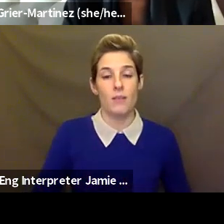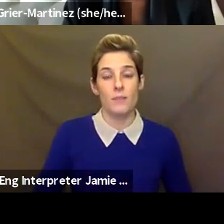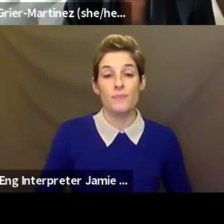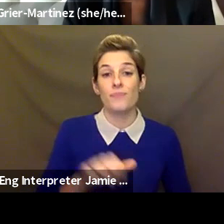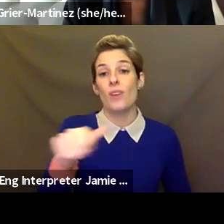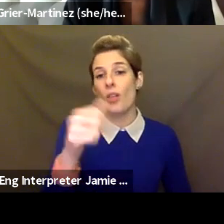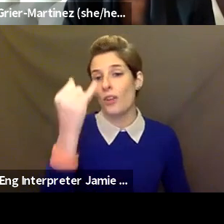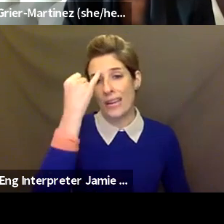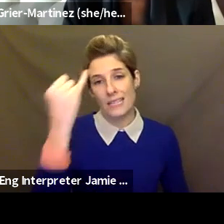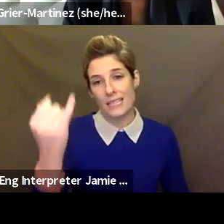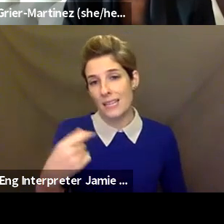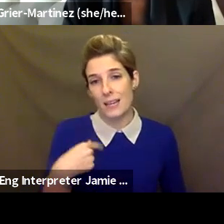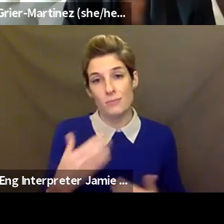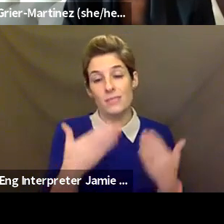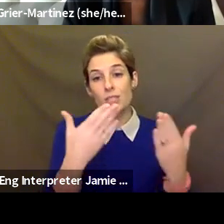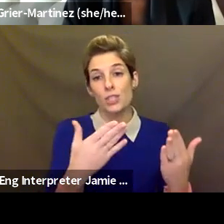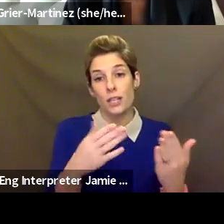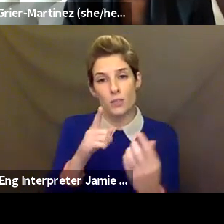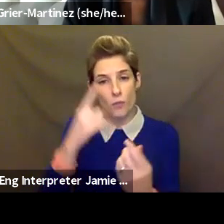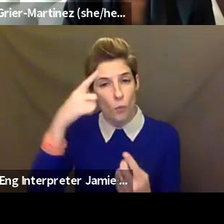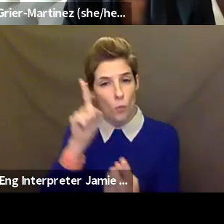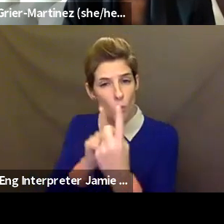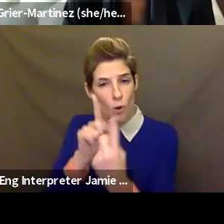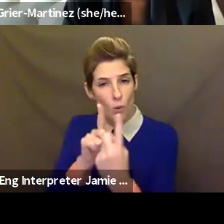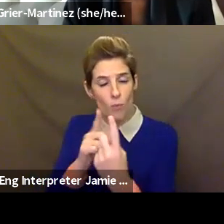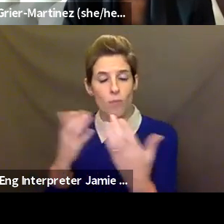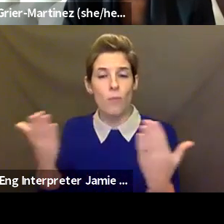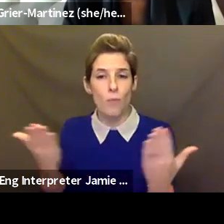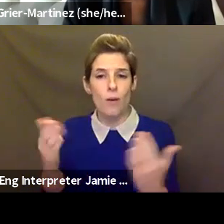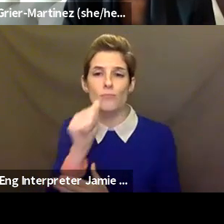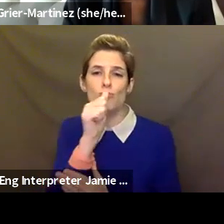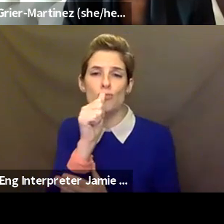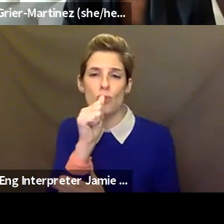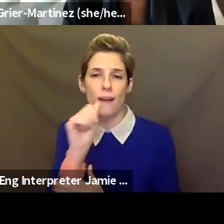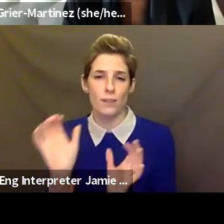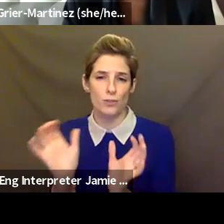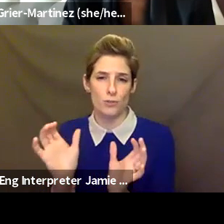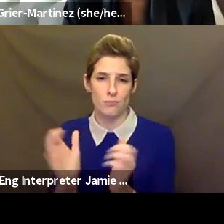whisper method, but making sure that the chat is also being